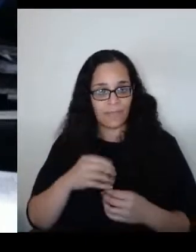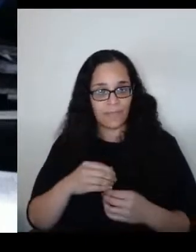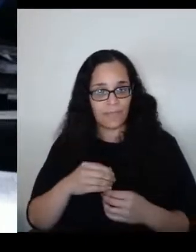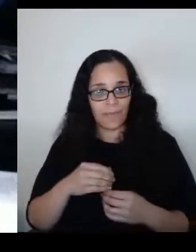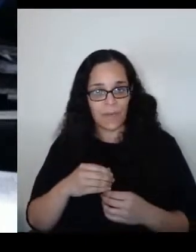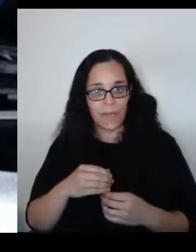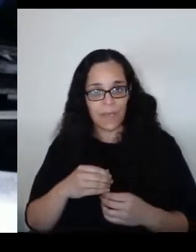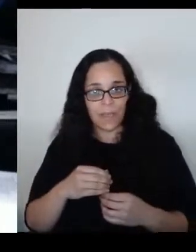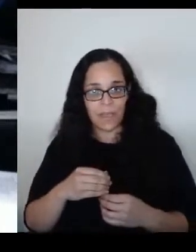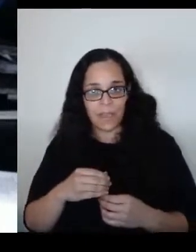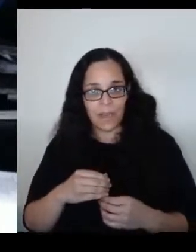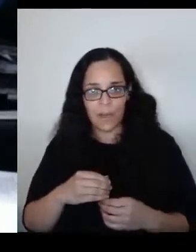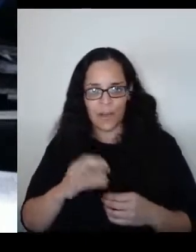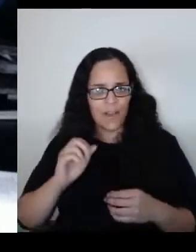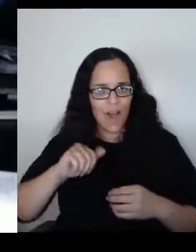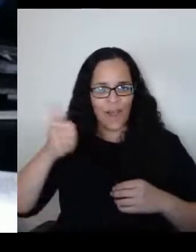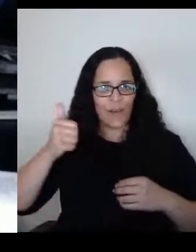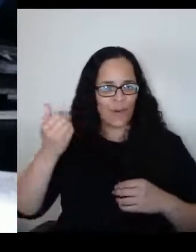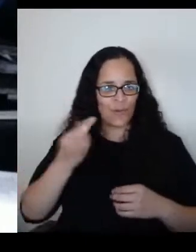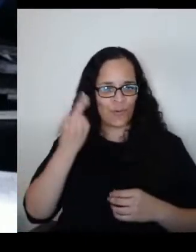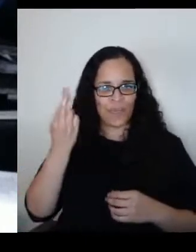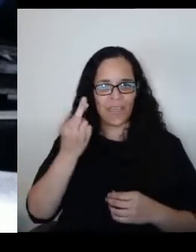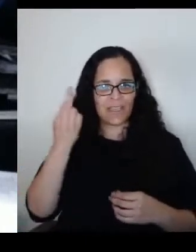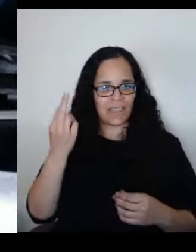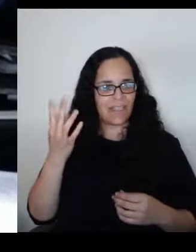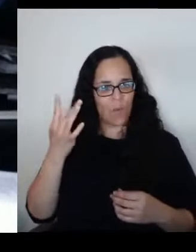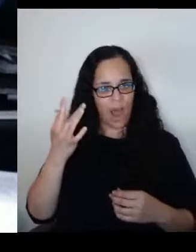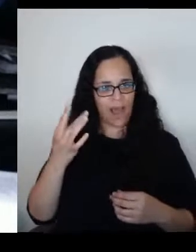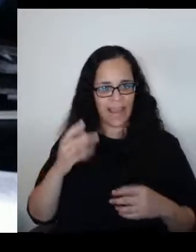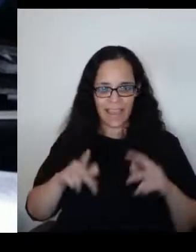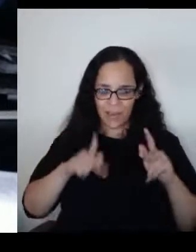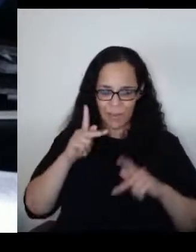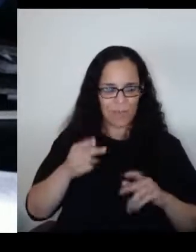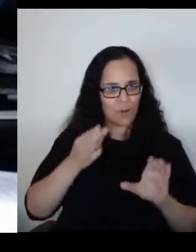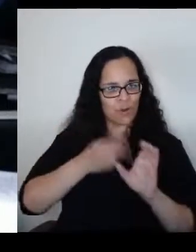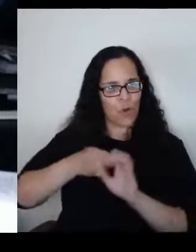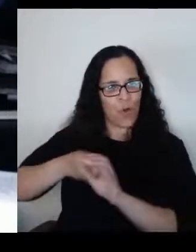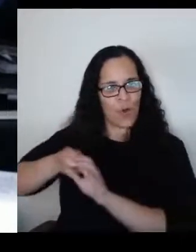why people seek membership in these hostile groups.